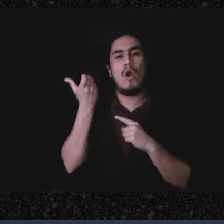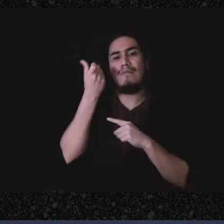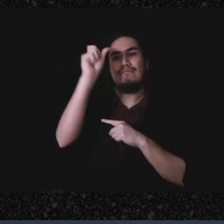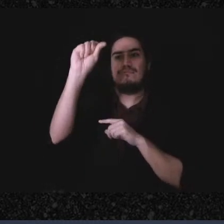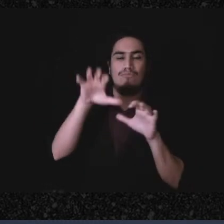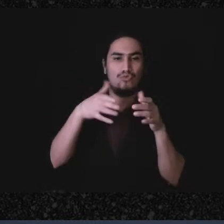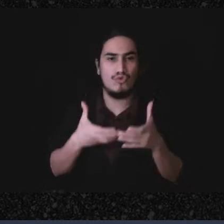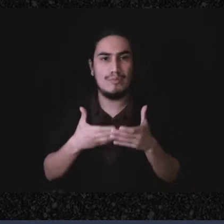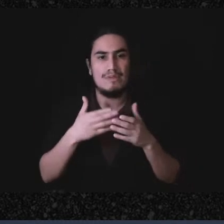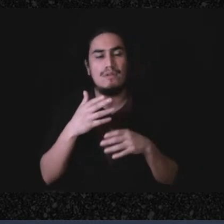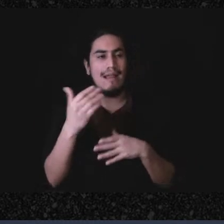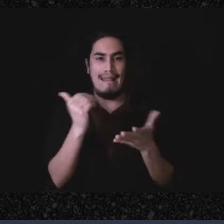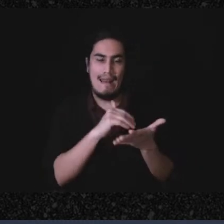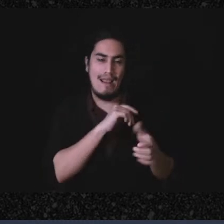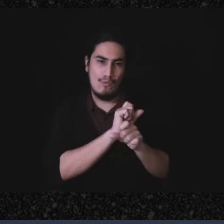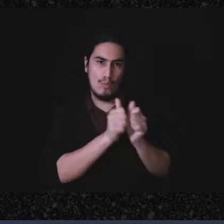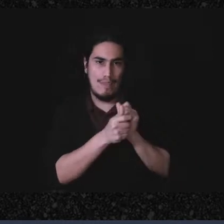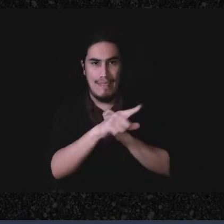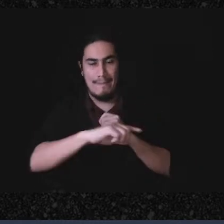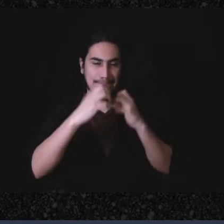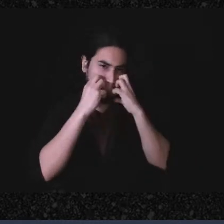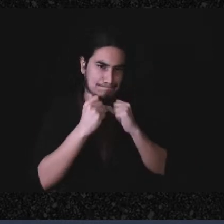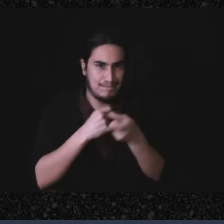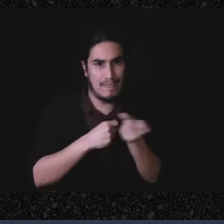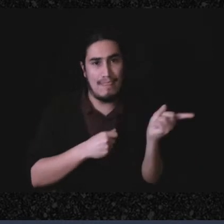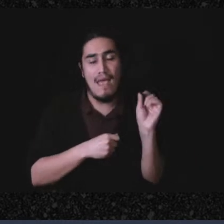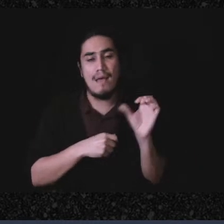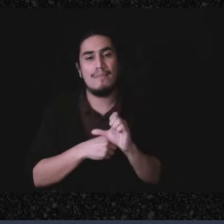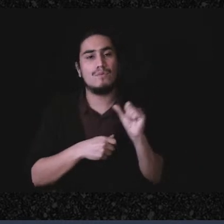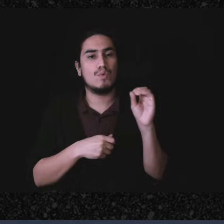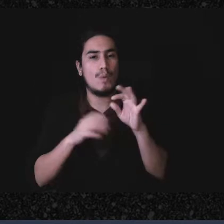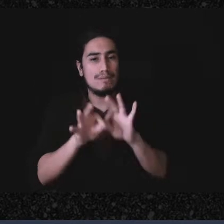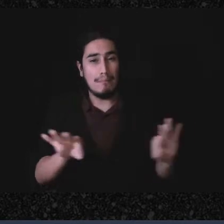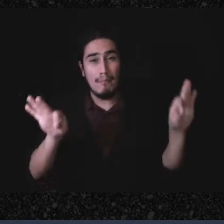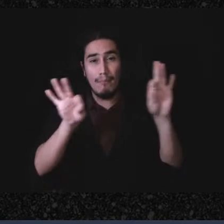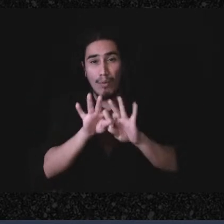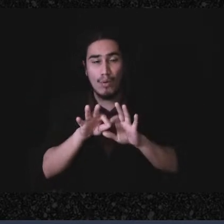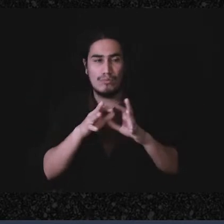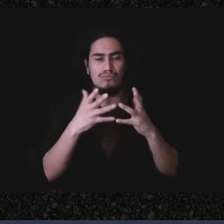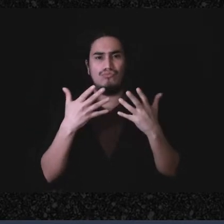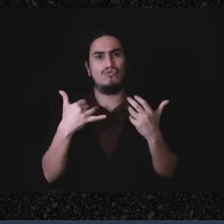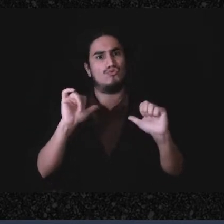close to my heart, and I think an important thing to build bridges to and those groups are,